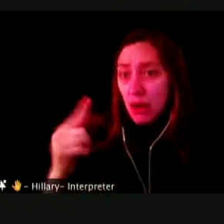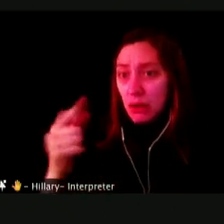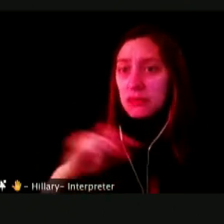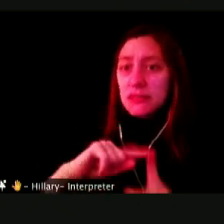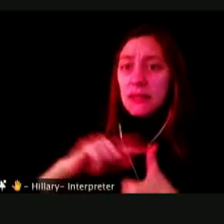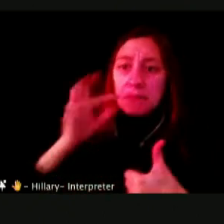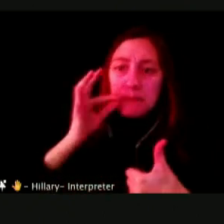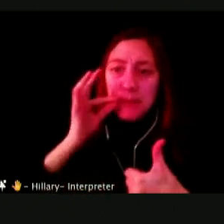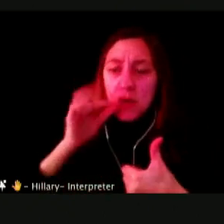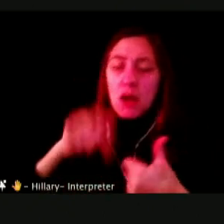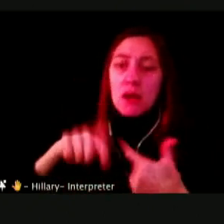LIQUIDS WITH FLAVORS.